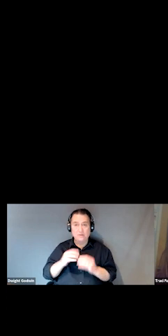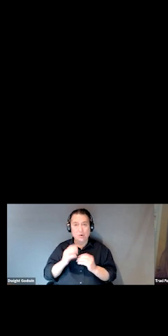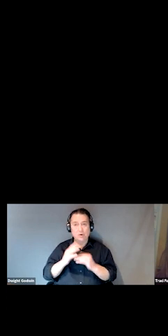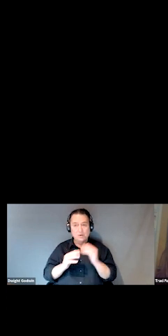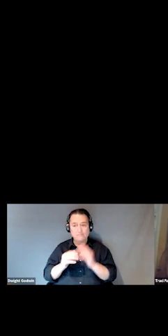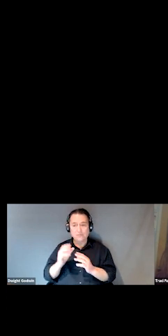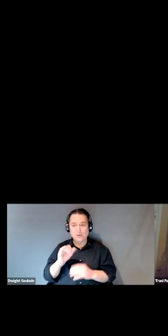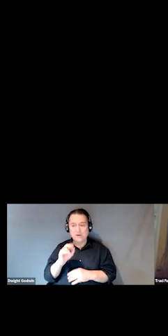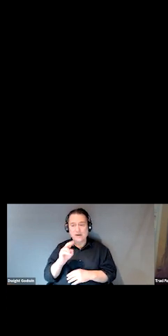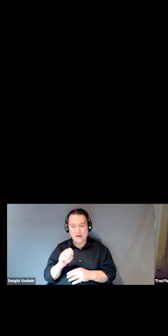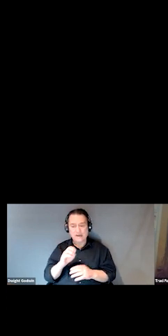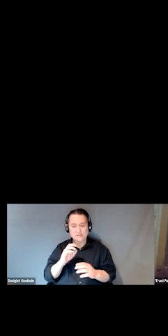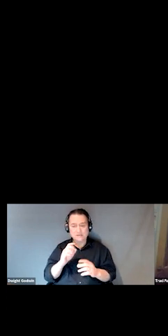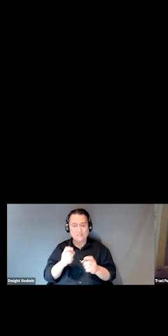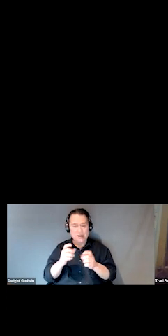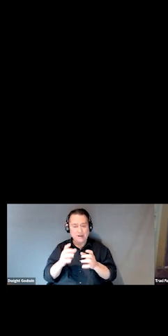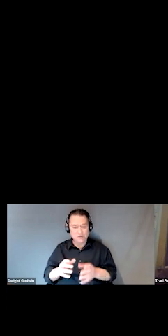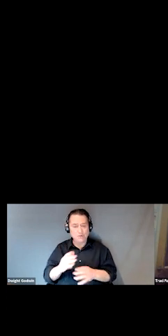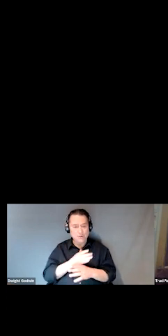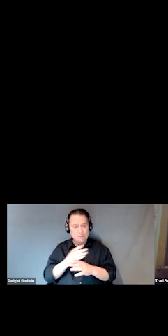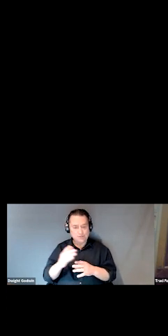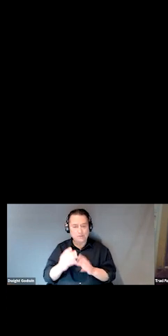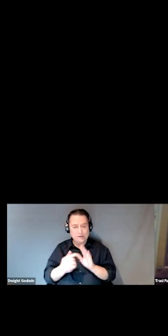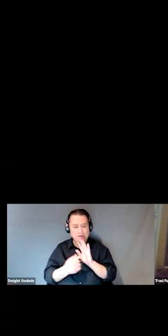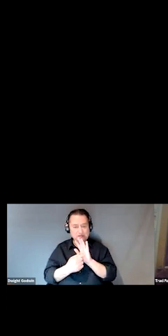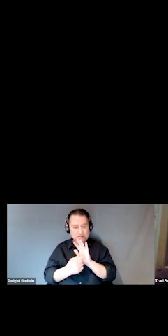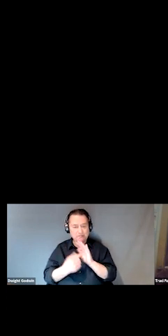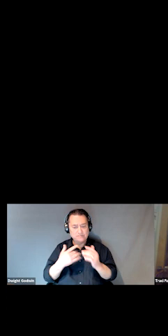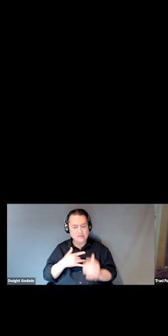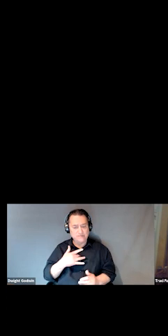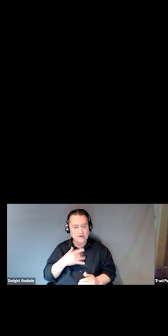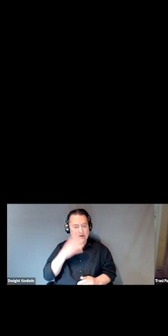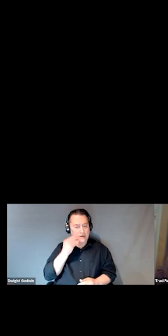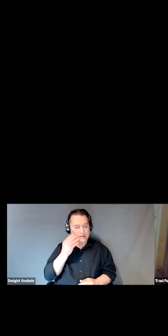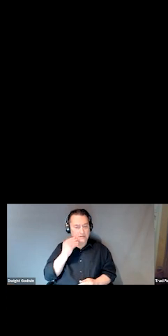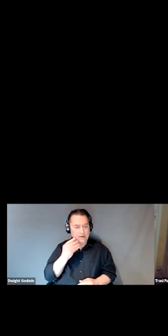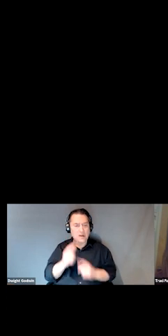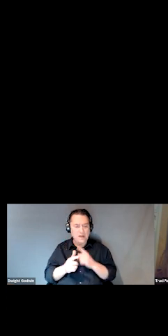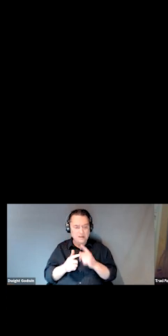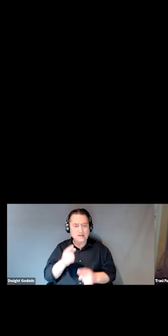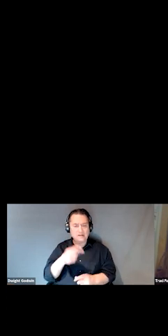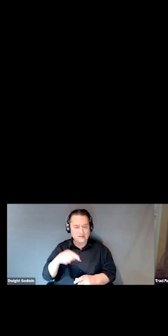about symptoms they're experiencing and what have you, and then the SOAR case manager's able to communicate that to the providers.